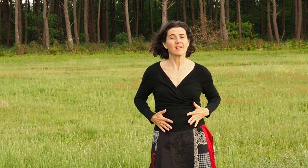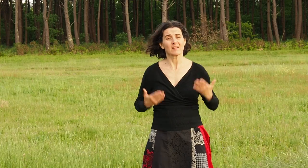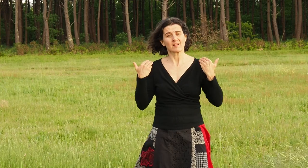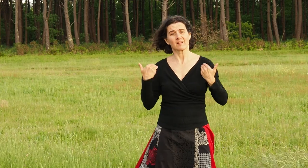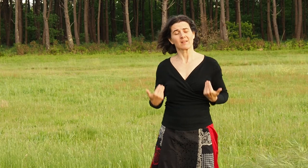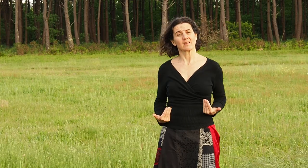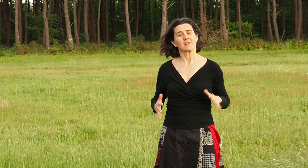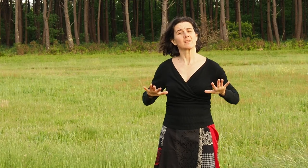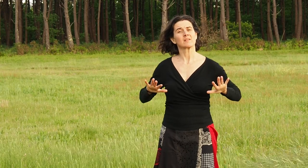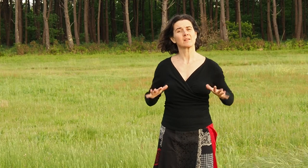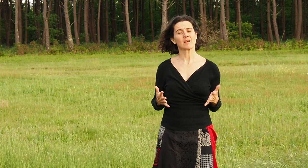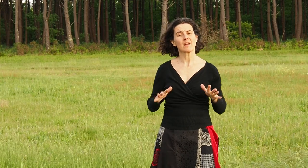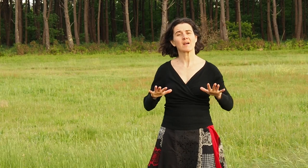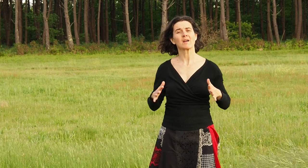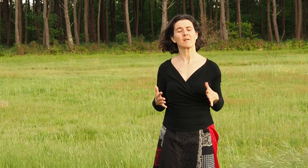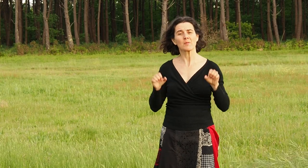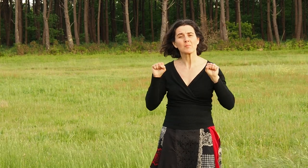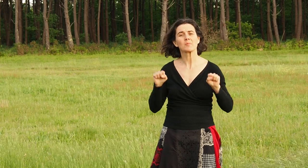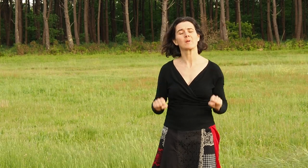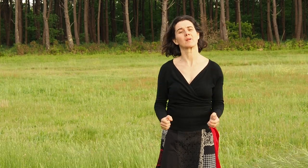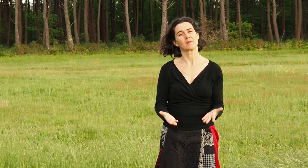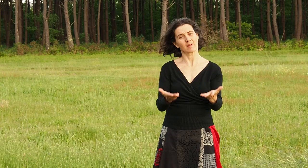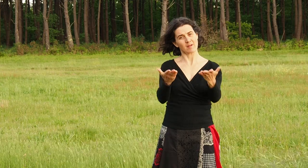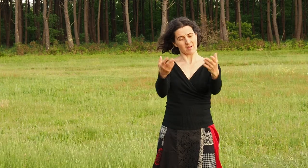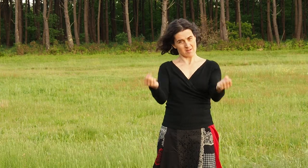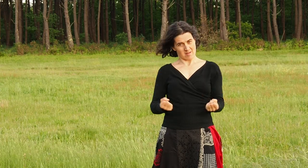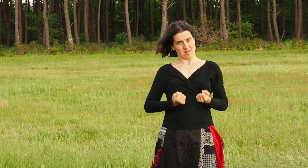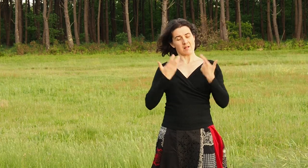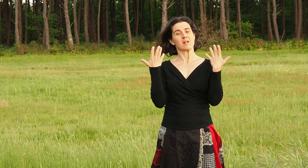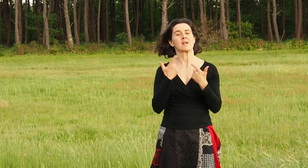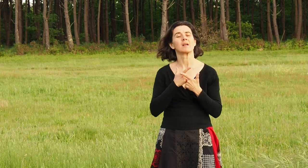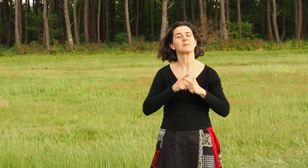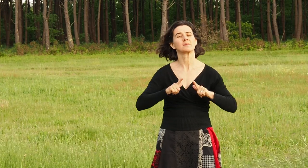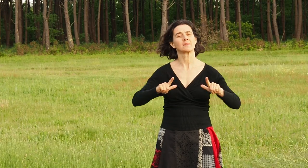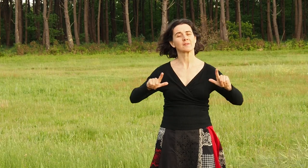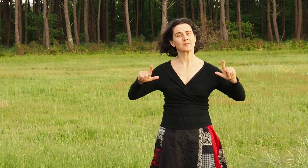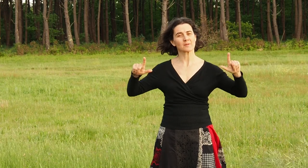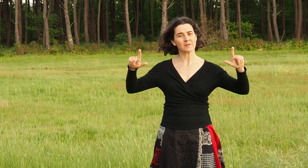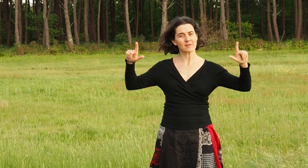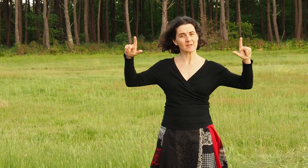What is it that I need to do so you can set me free?